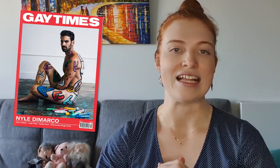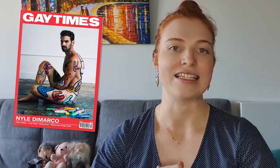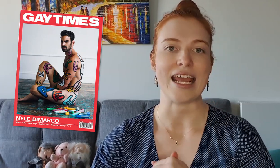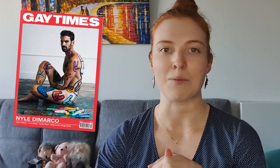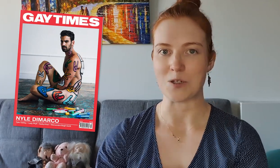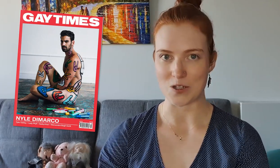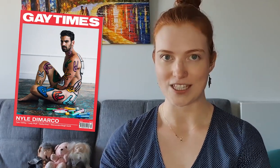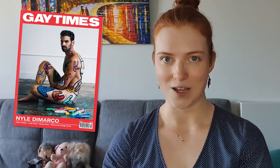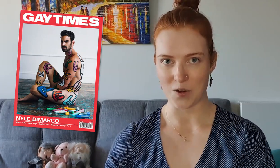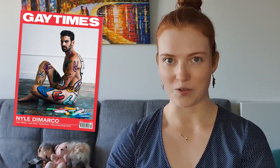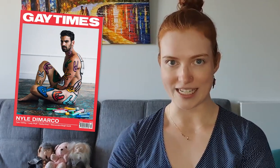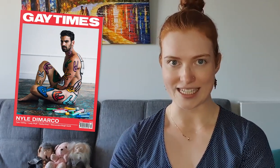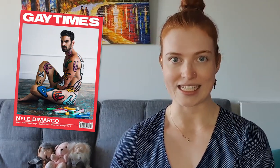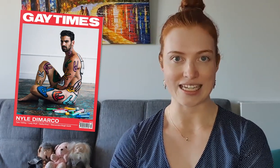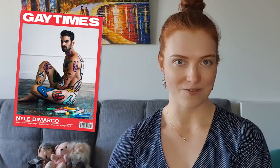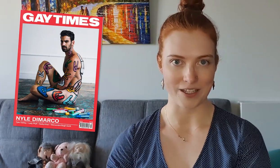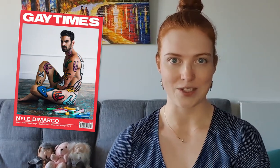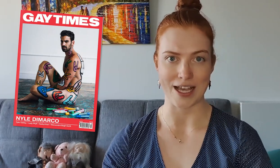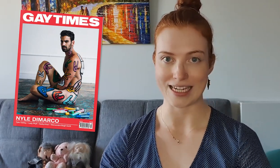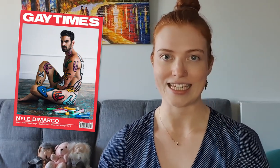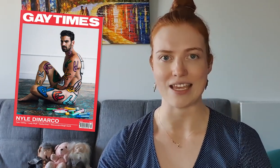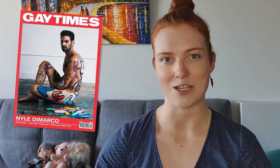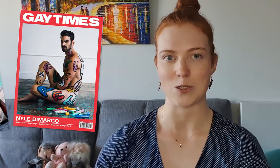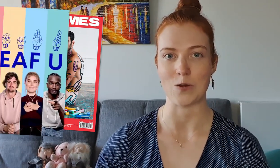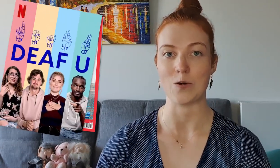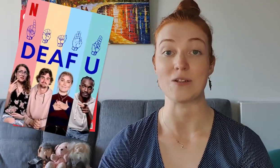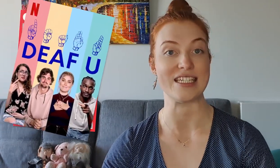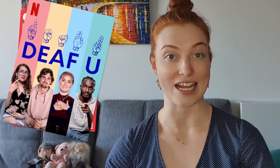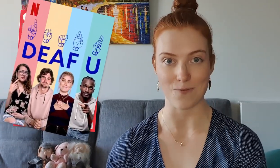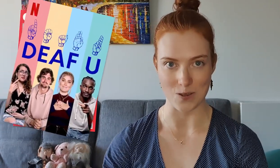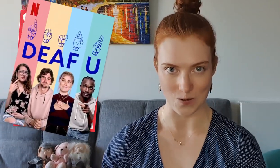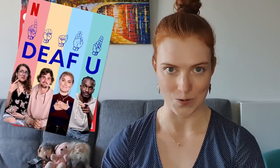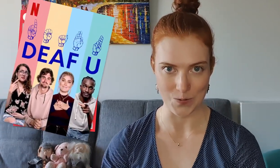and a producer on a recent Netflix reality TV show called Deaf U